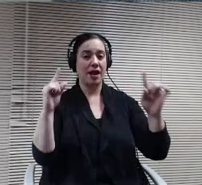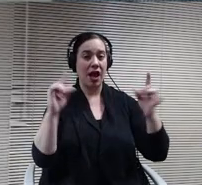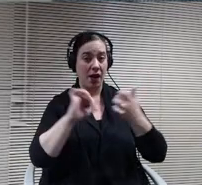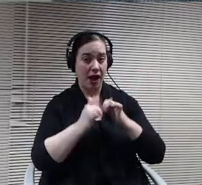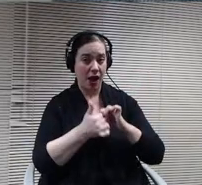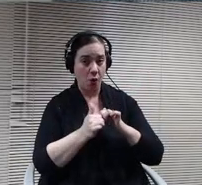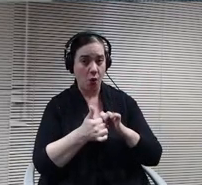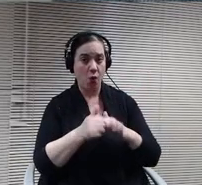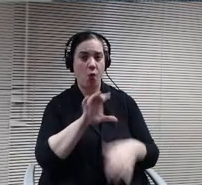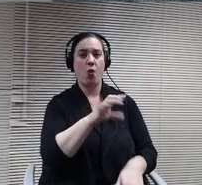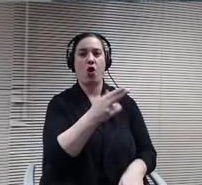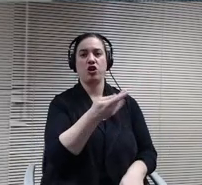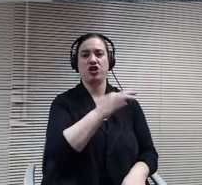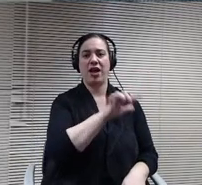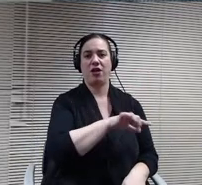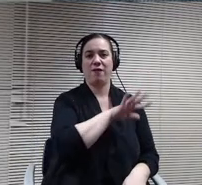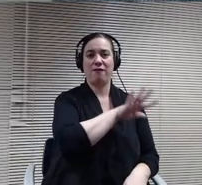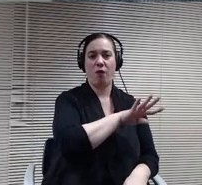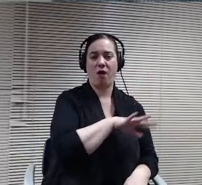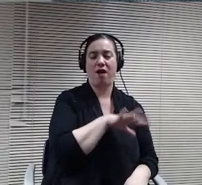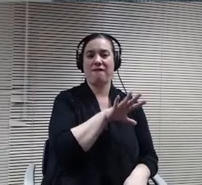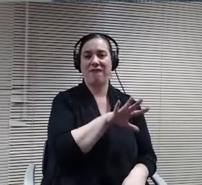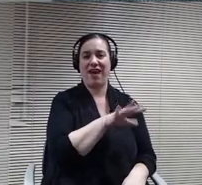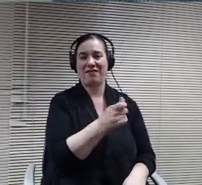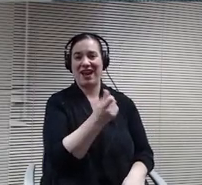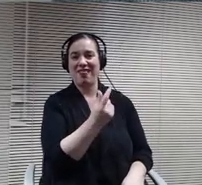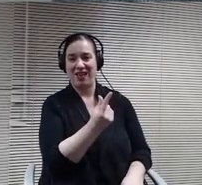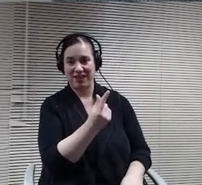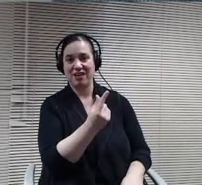that's distributed out there too. So we're pretty well